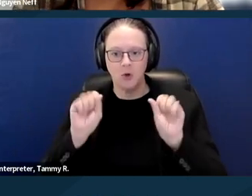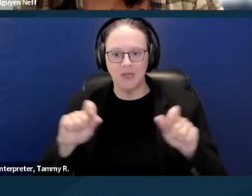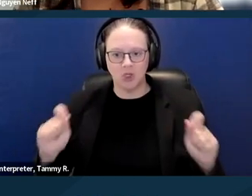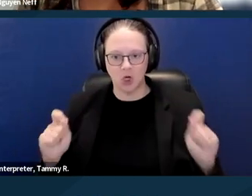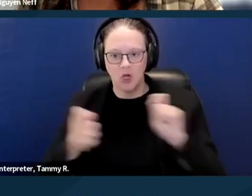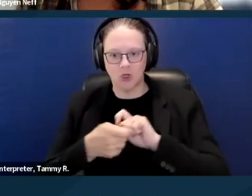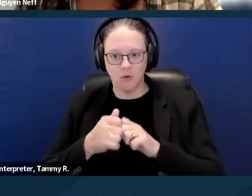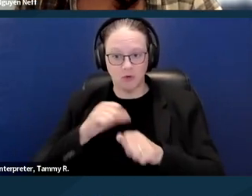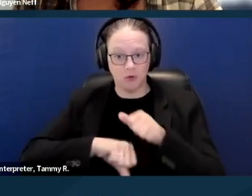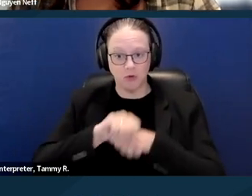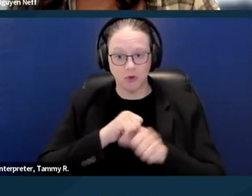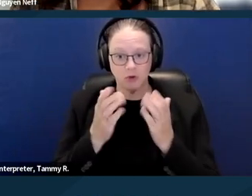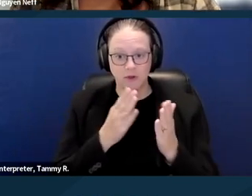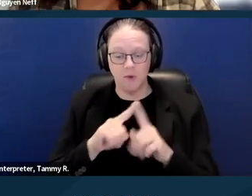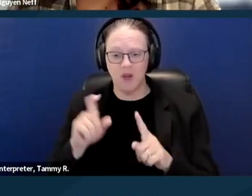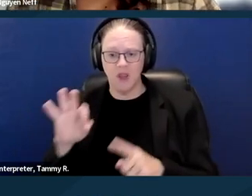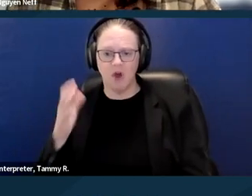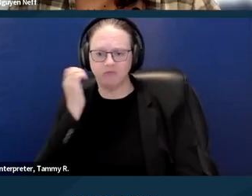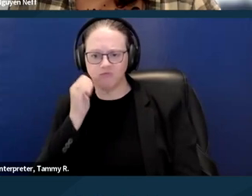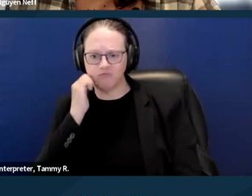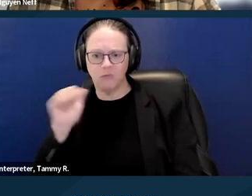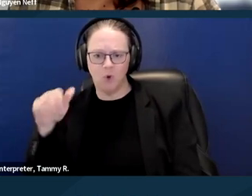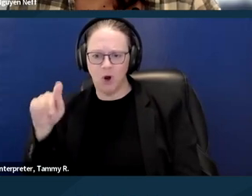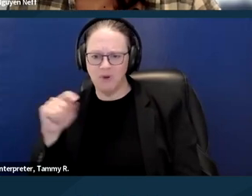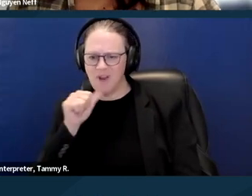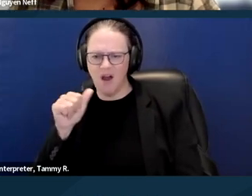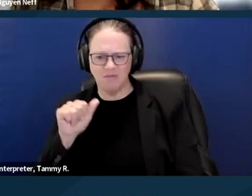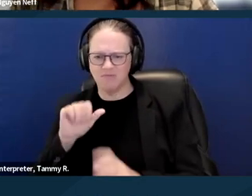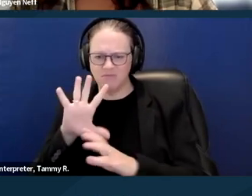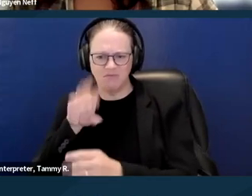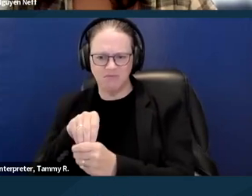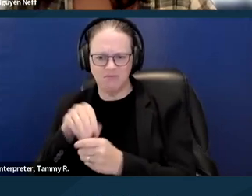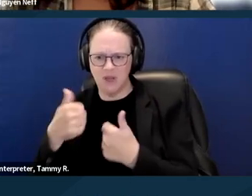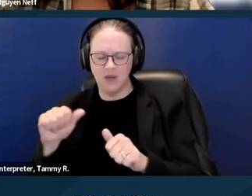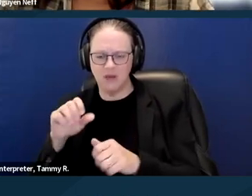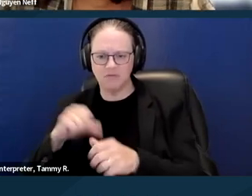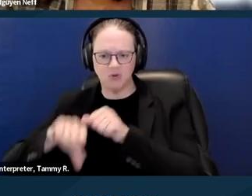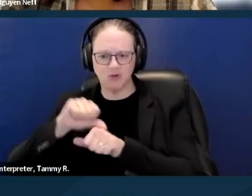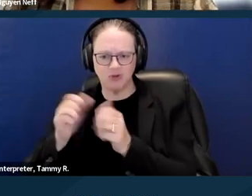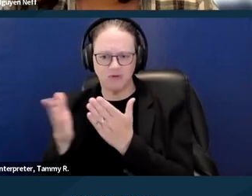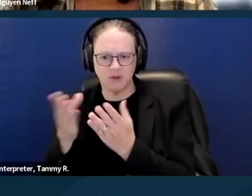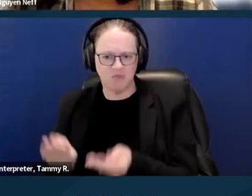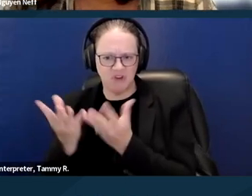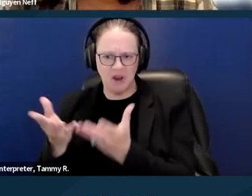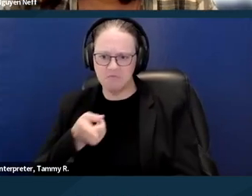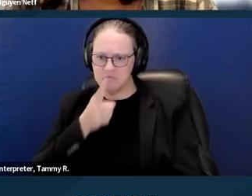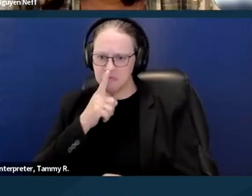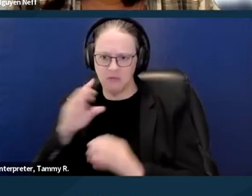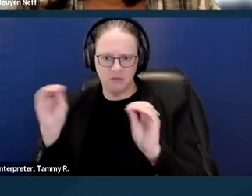But if it's just run of the mill housing that doesn't have any services connected to it, then that would be a fundamental alteration.